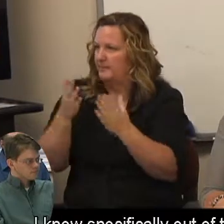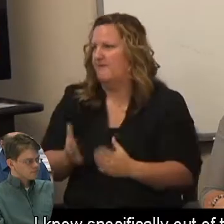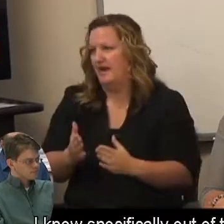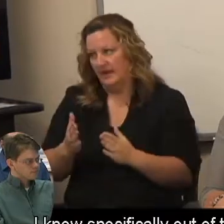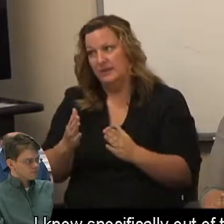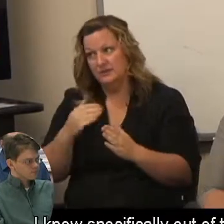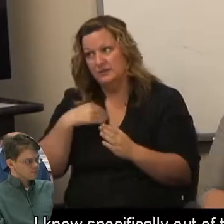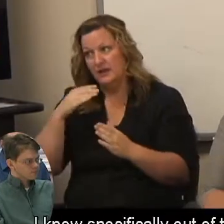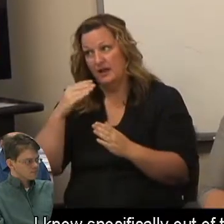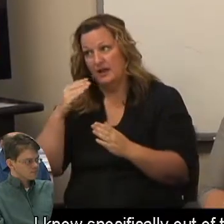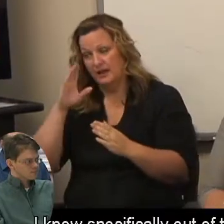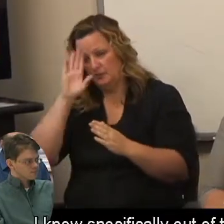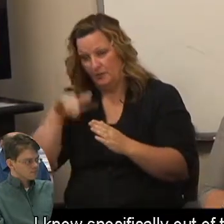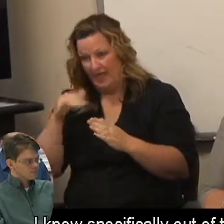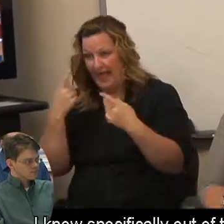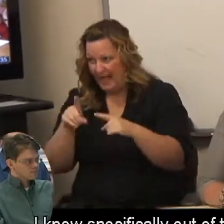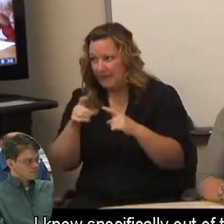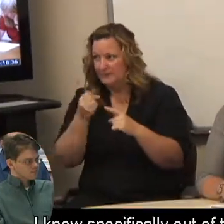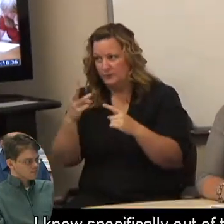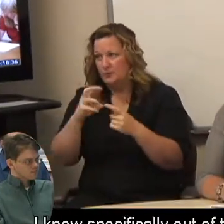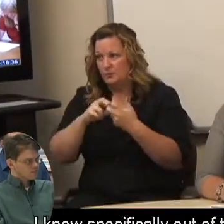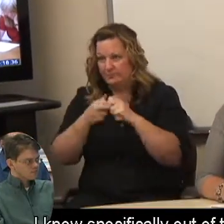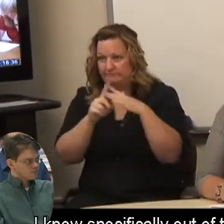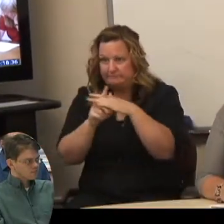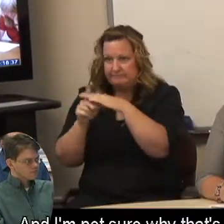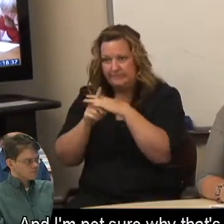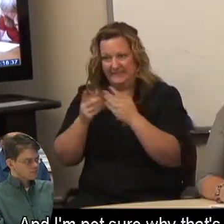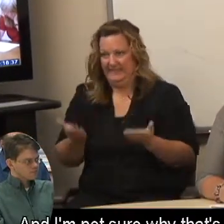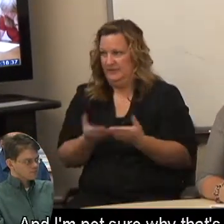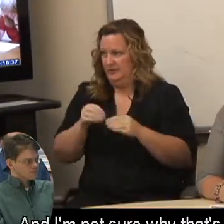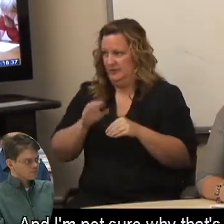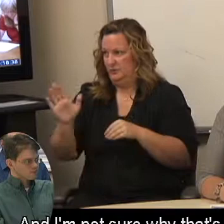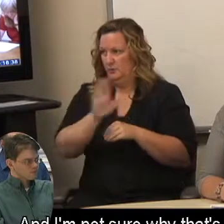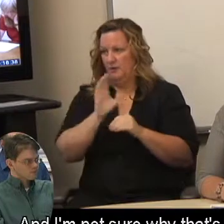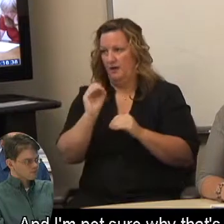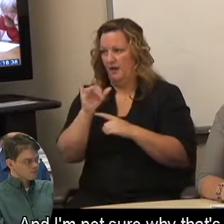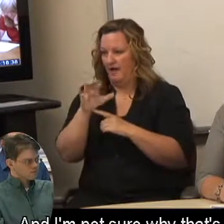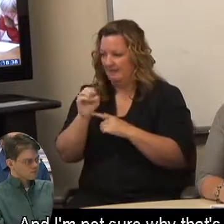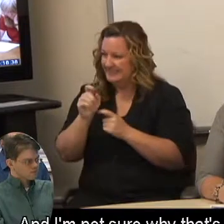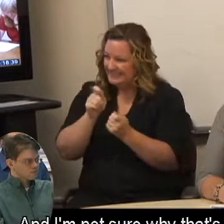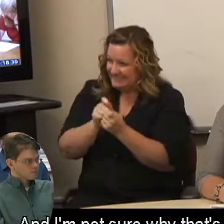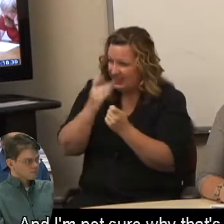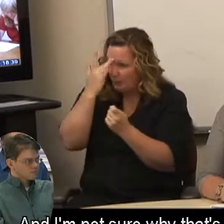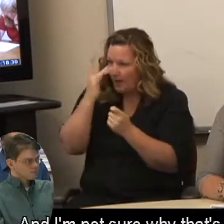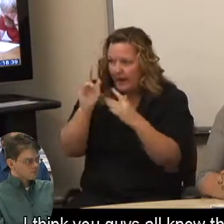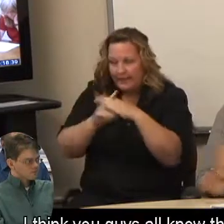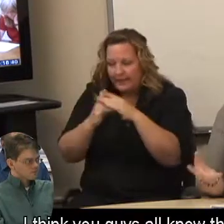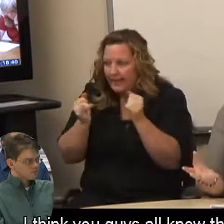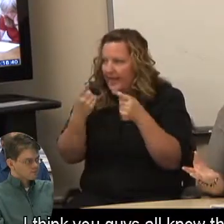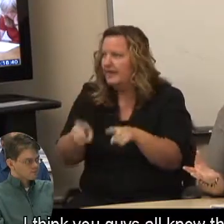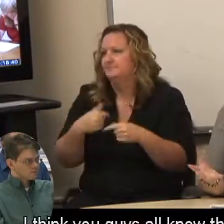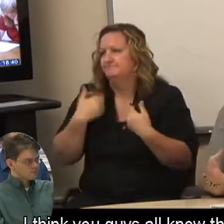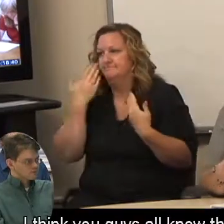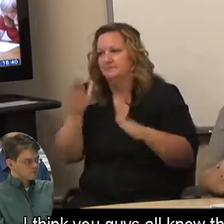I know specifically out of this office. And I'm not sure why that's happening. I think you guys all know that we have